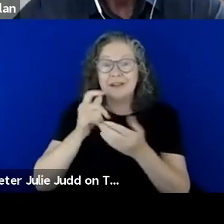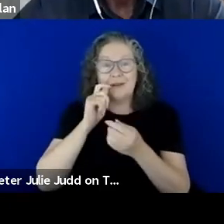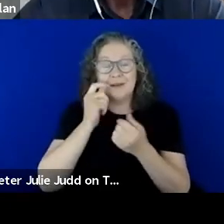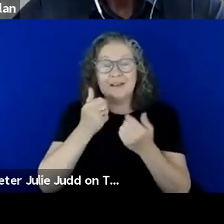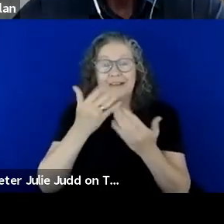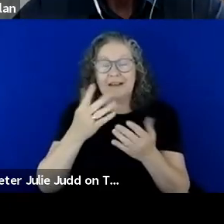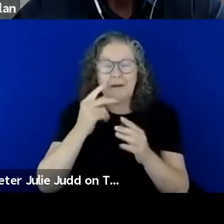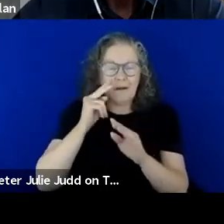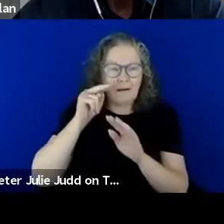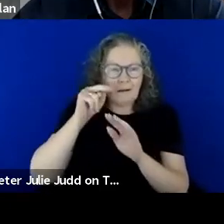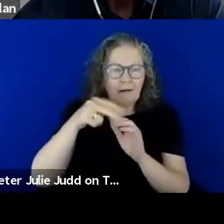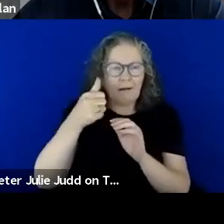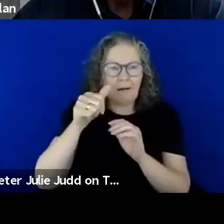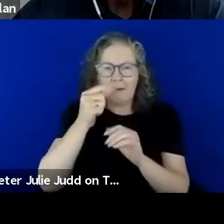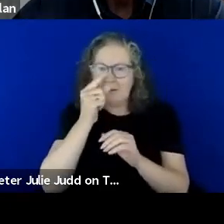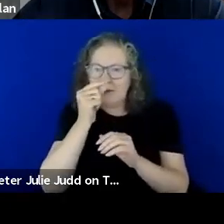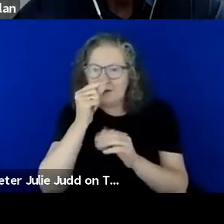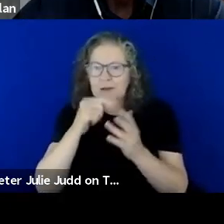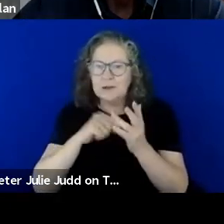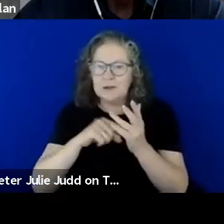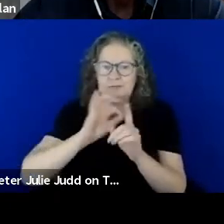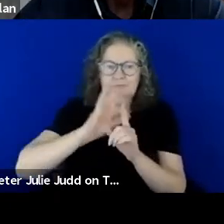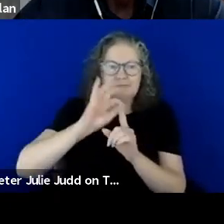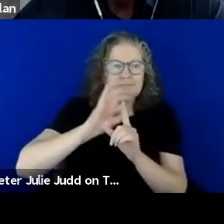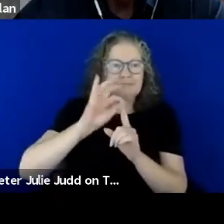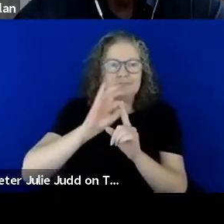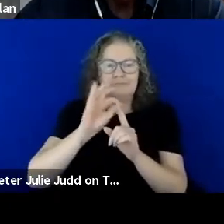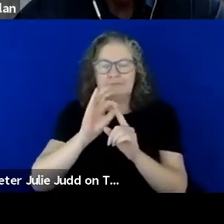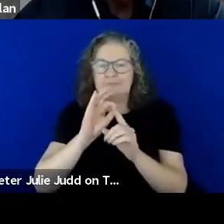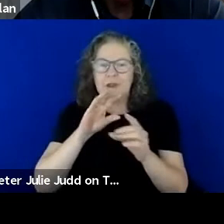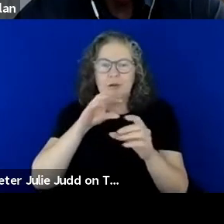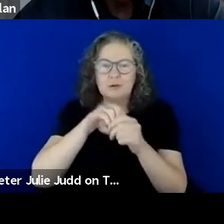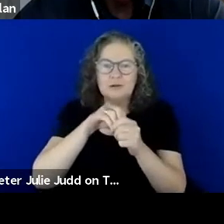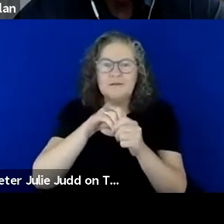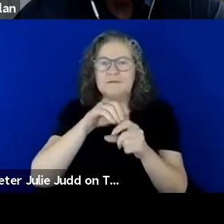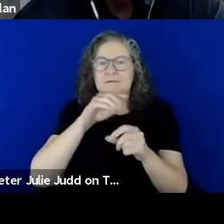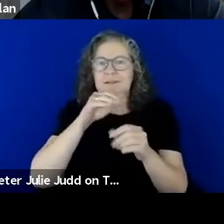to build on inclusive, accessible communication for people with disability in your organisation.